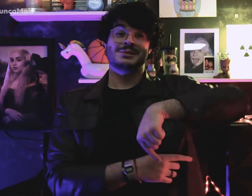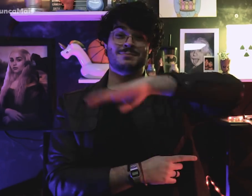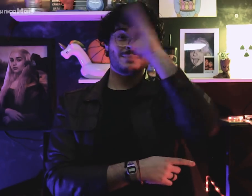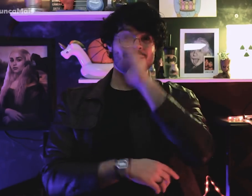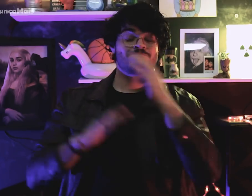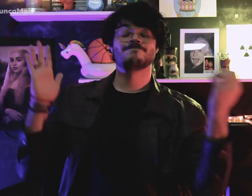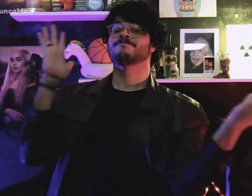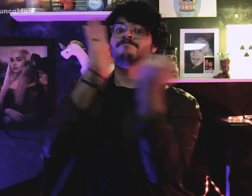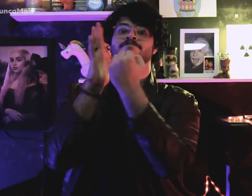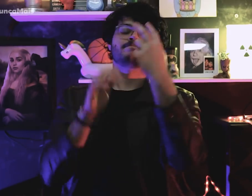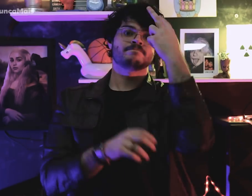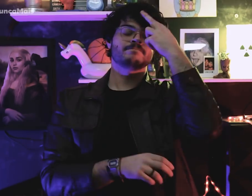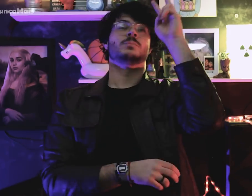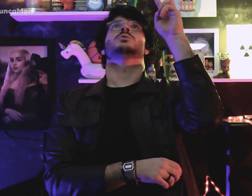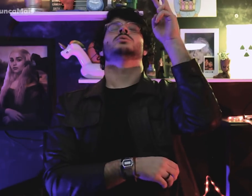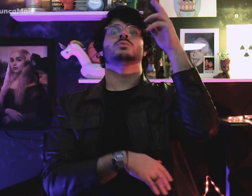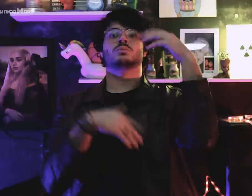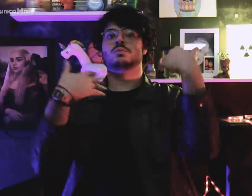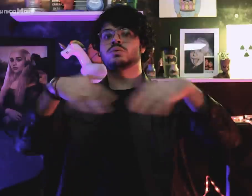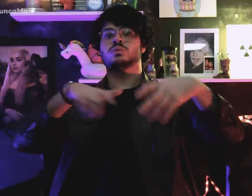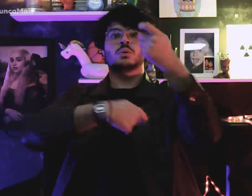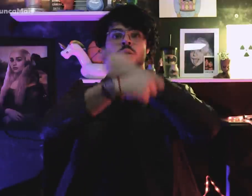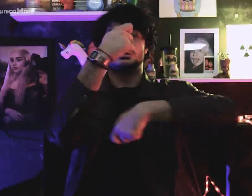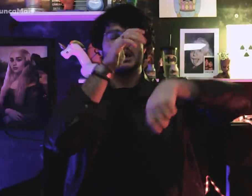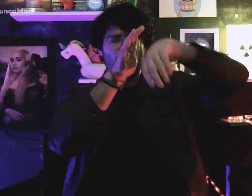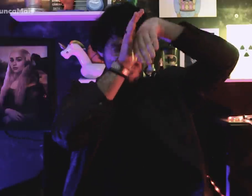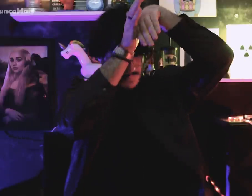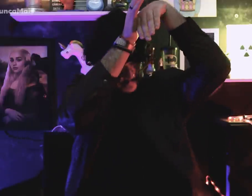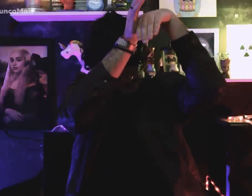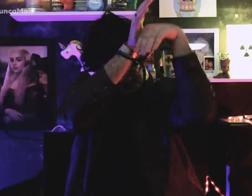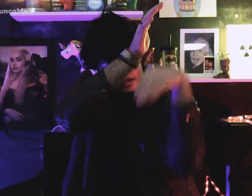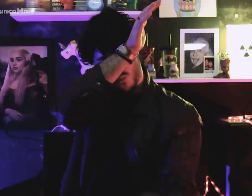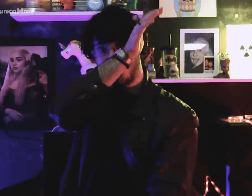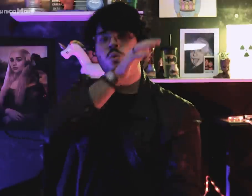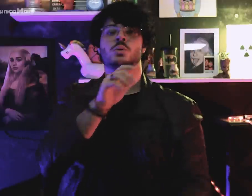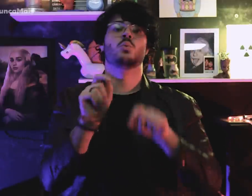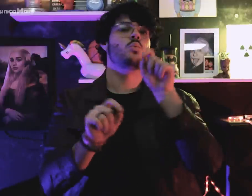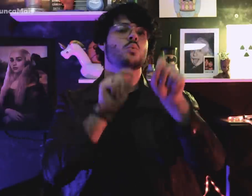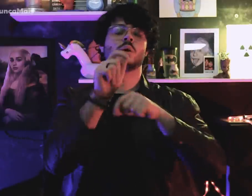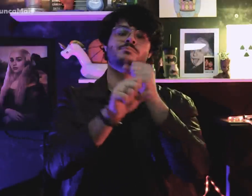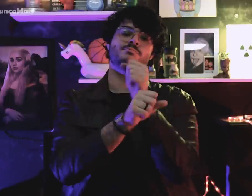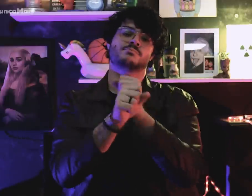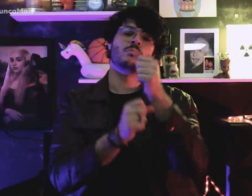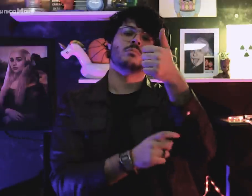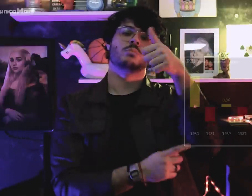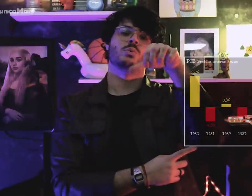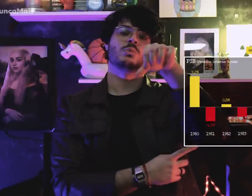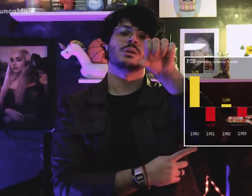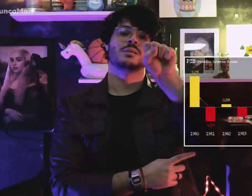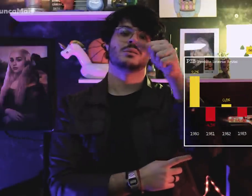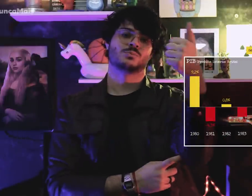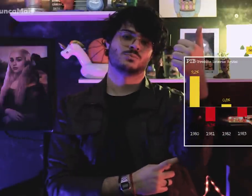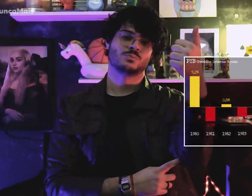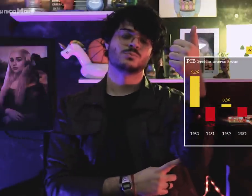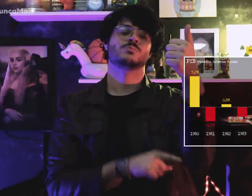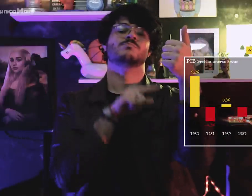A maior crise econômica da história do Brasil foi em 1981,